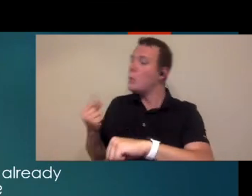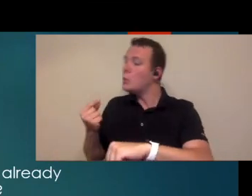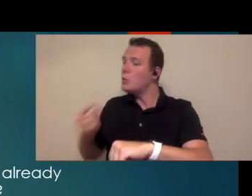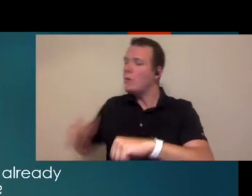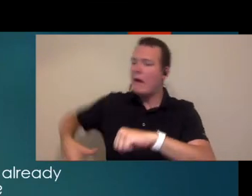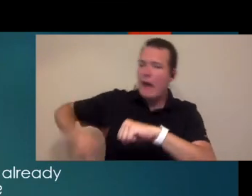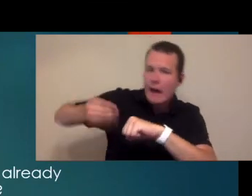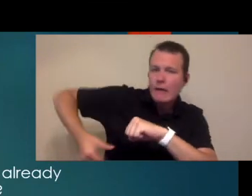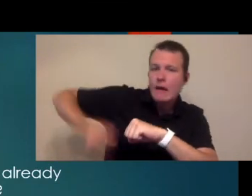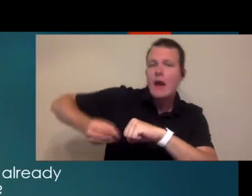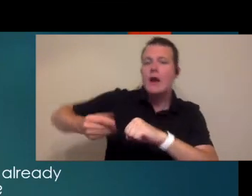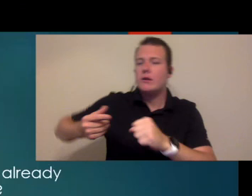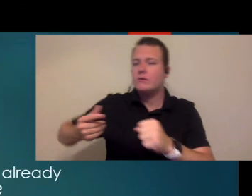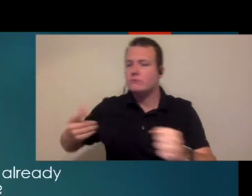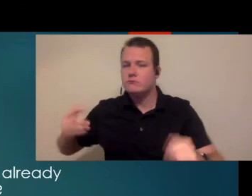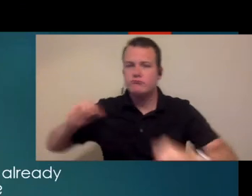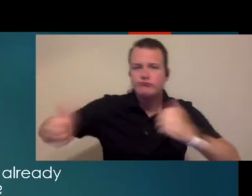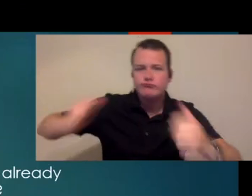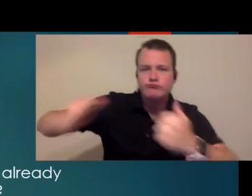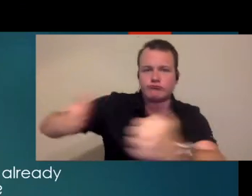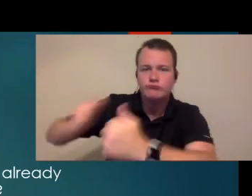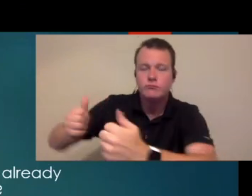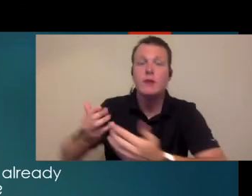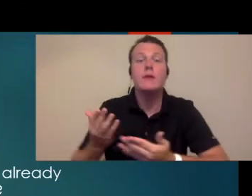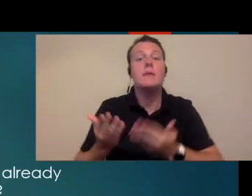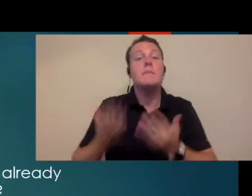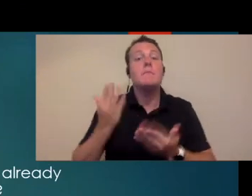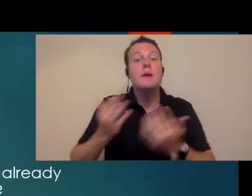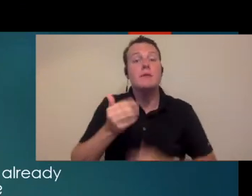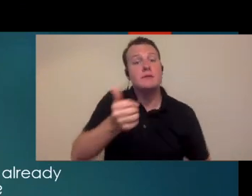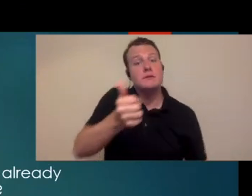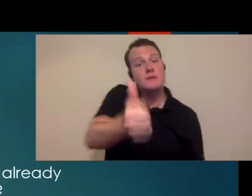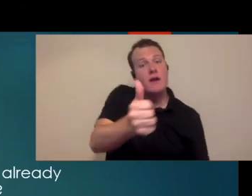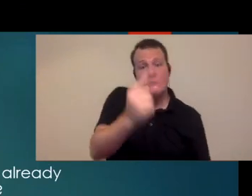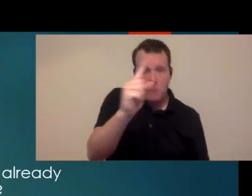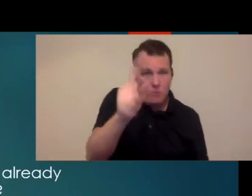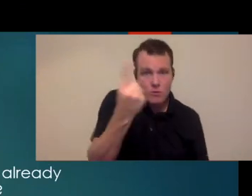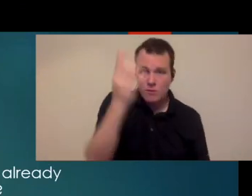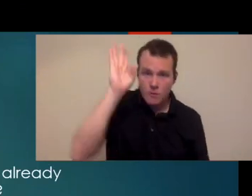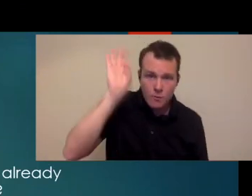the backbone in other instances you might just be a Seoul person opening up